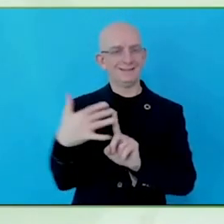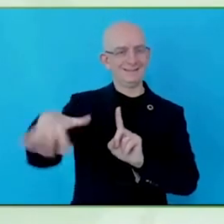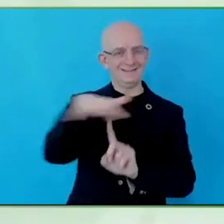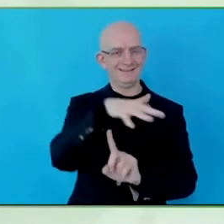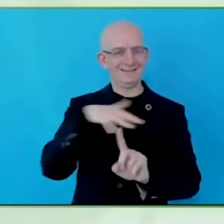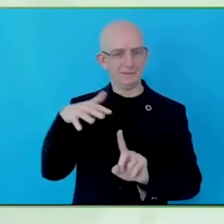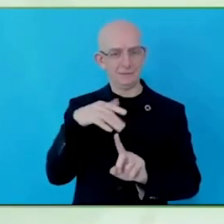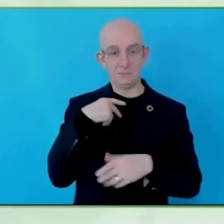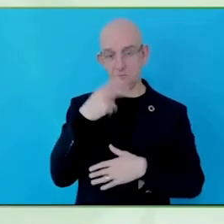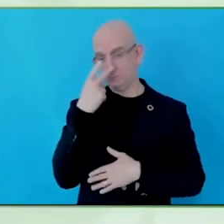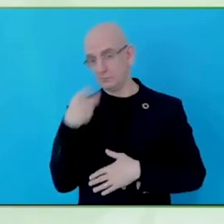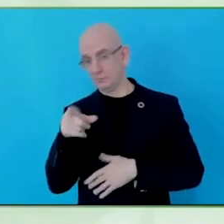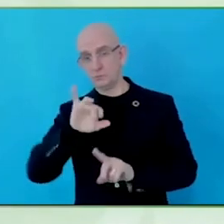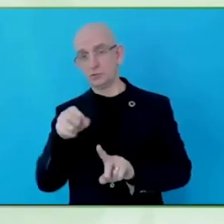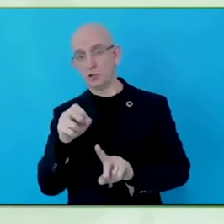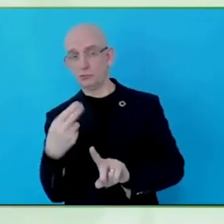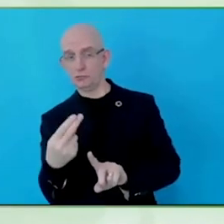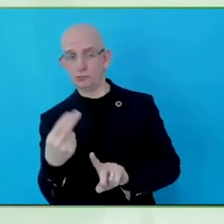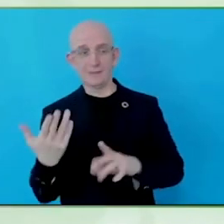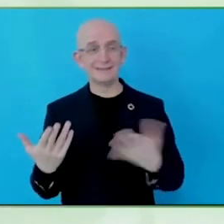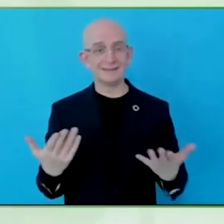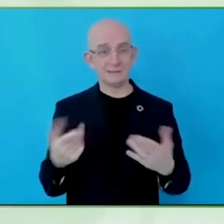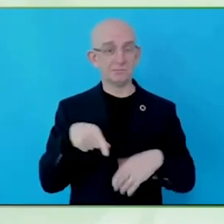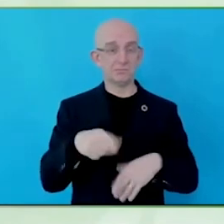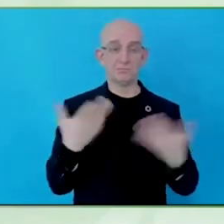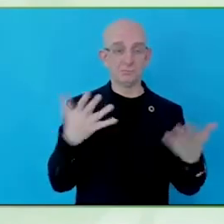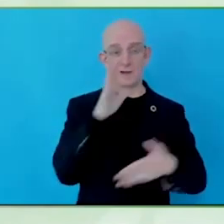25-year-old community of people with different experiences of